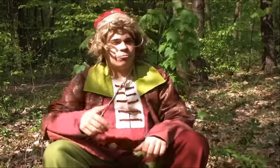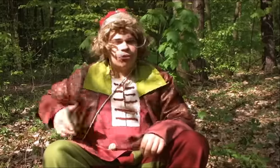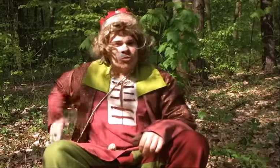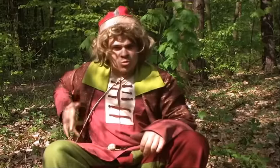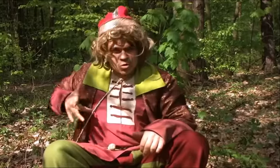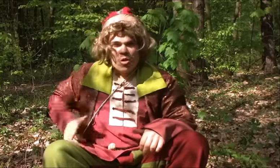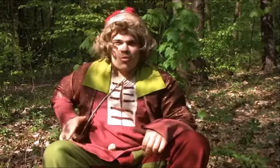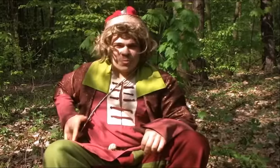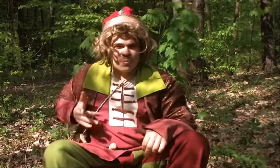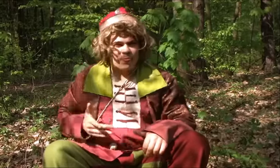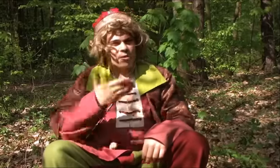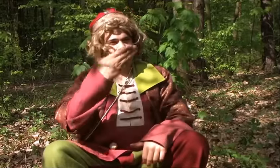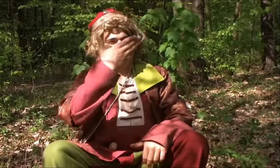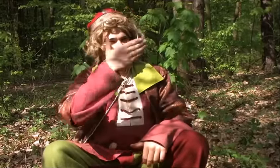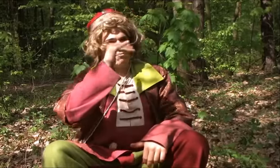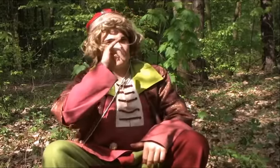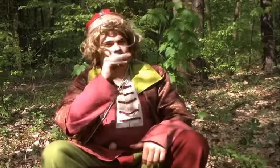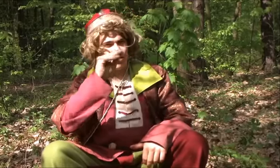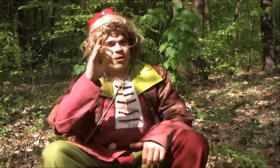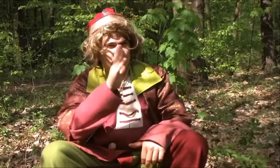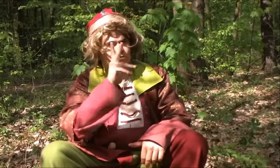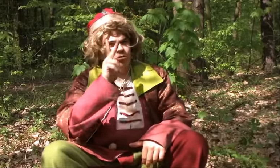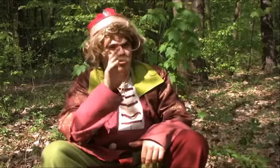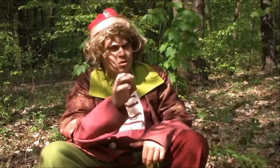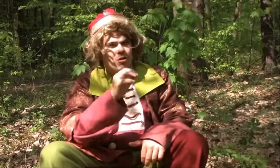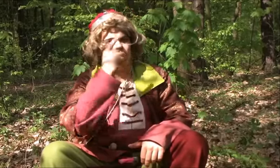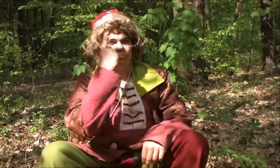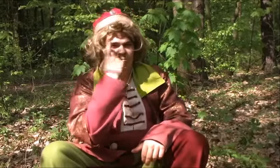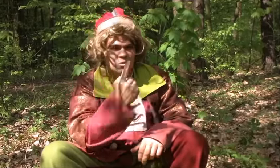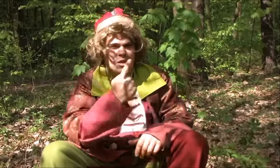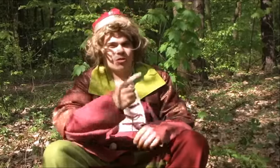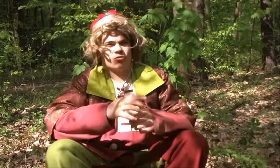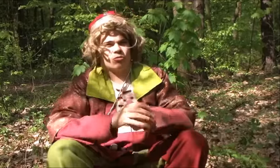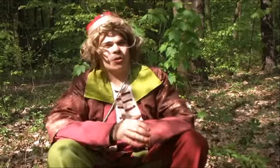with Duke Mieszko I.